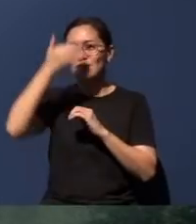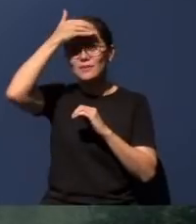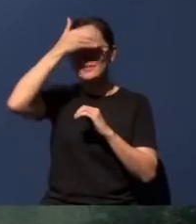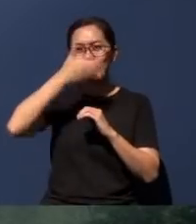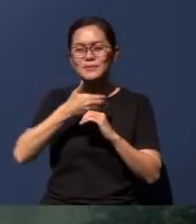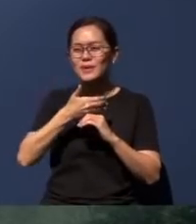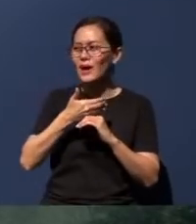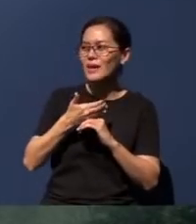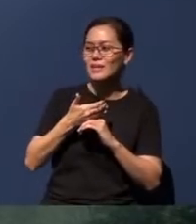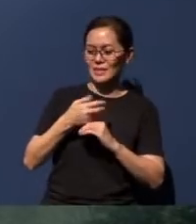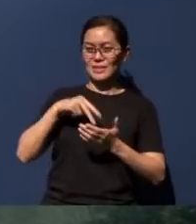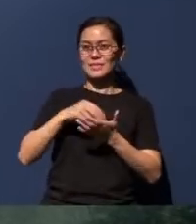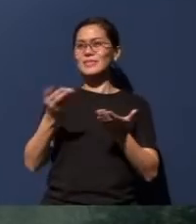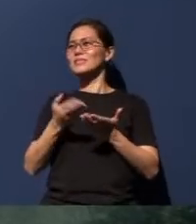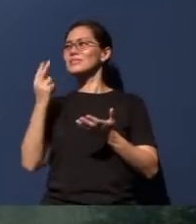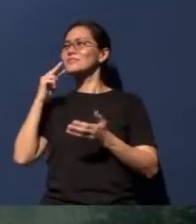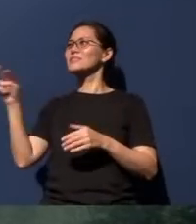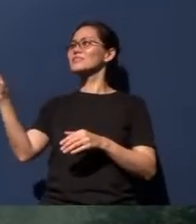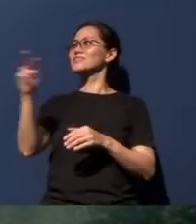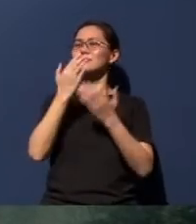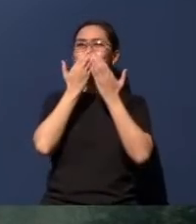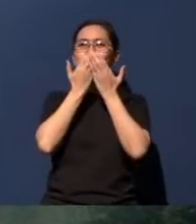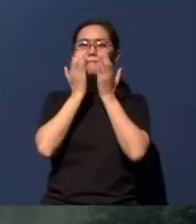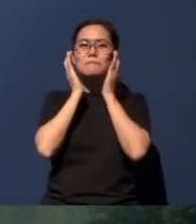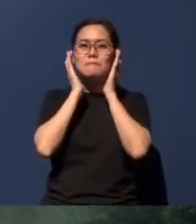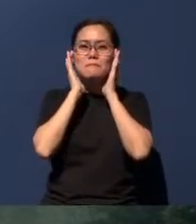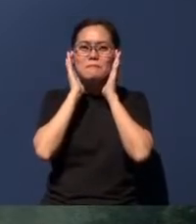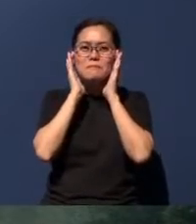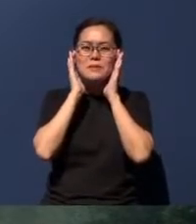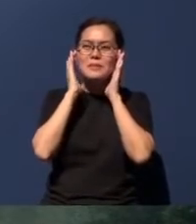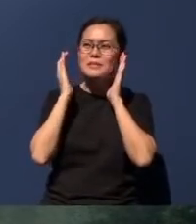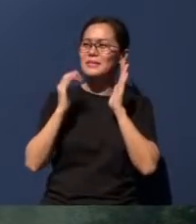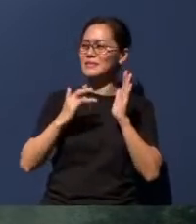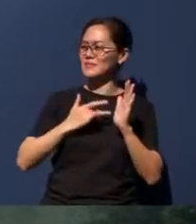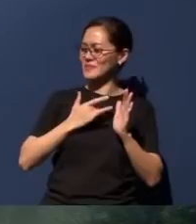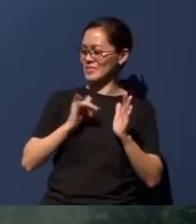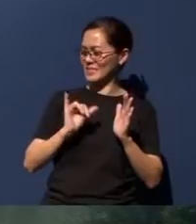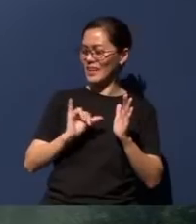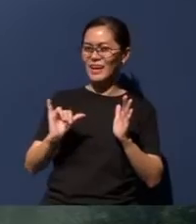know, standing here and watching all of you with your mask makes me feel that we are in